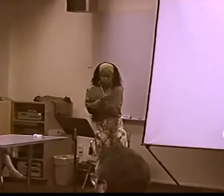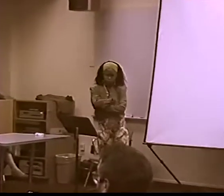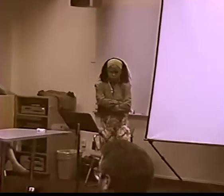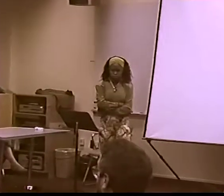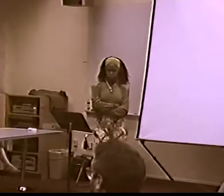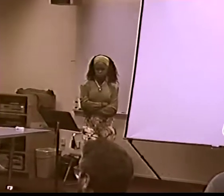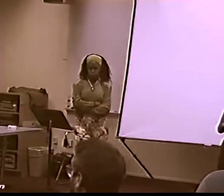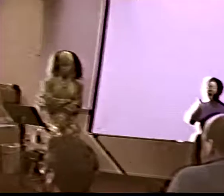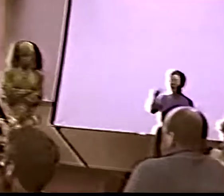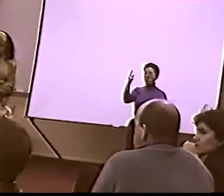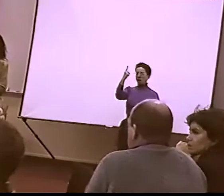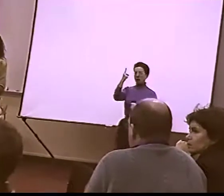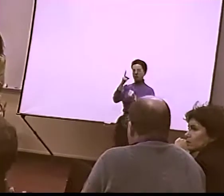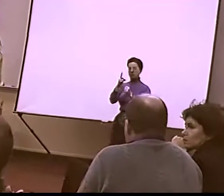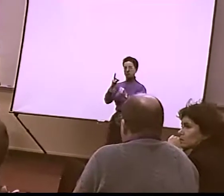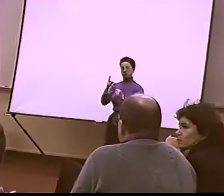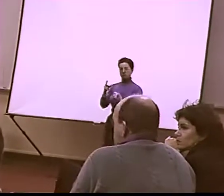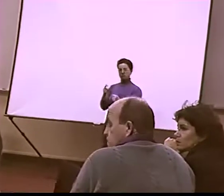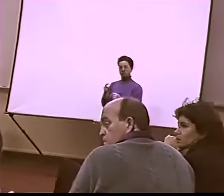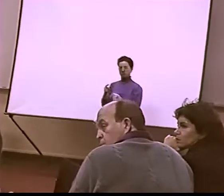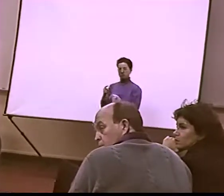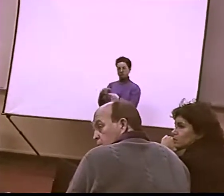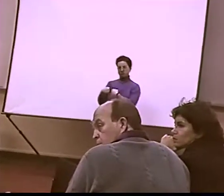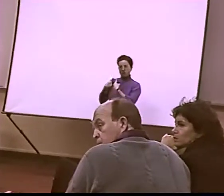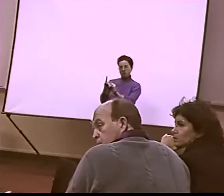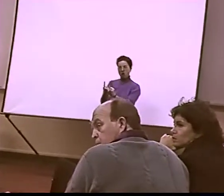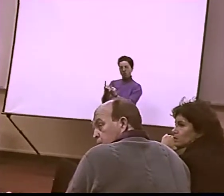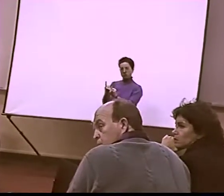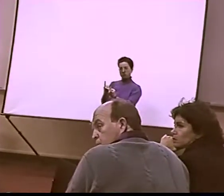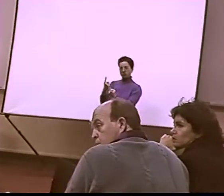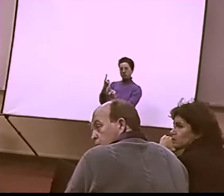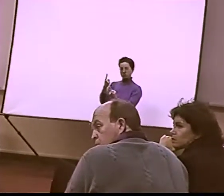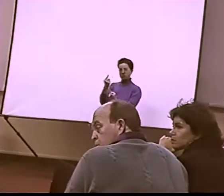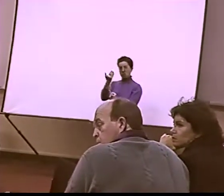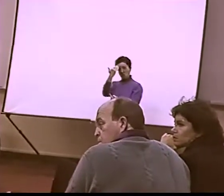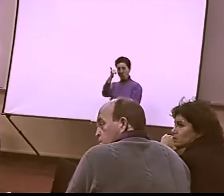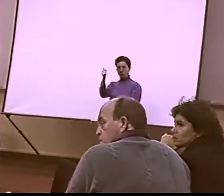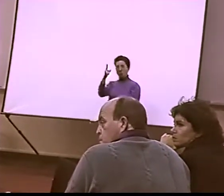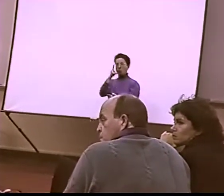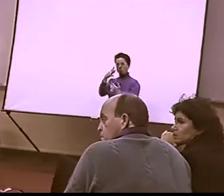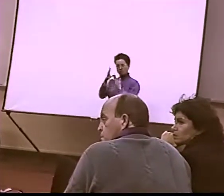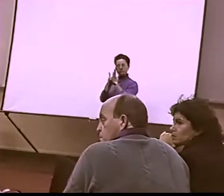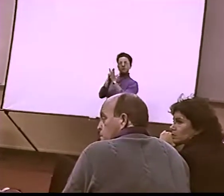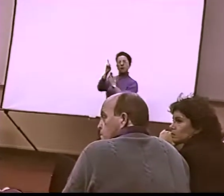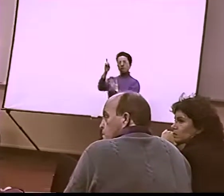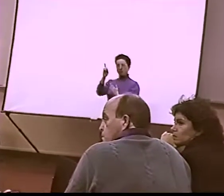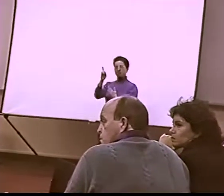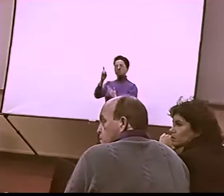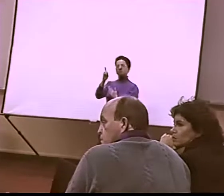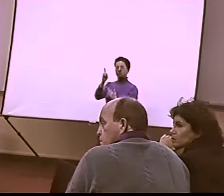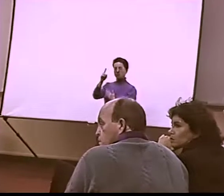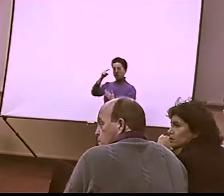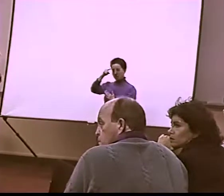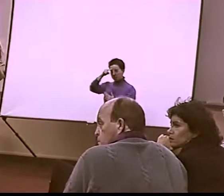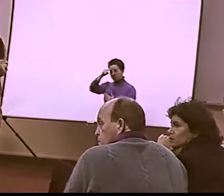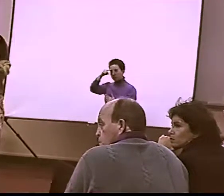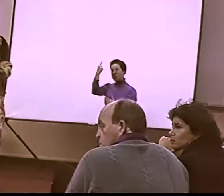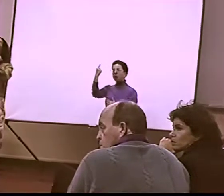AGAIN. CAN I HAVE THE QUESTION REPEATED, PLEASE?